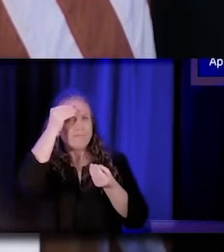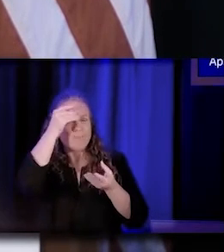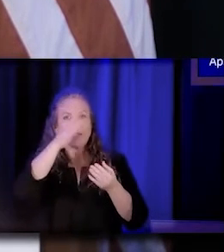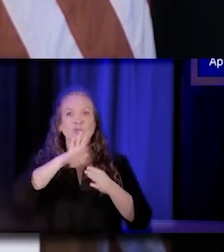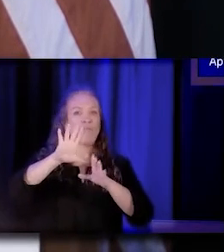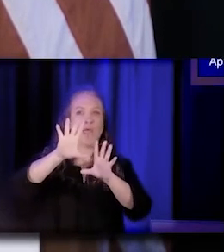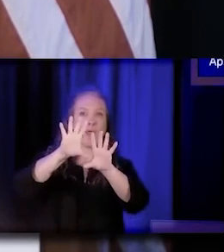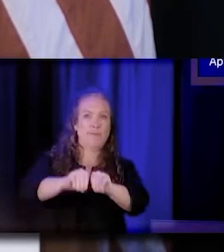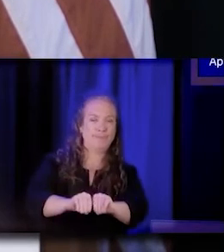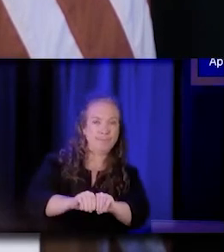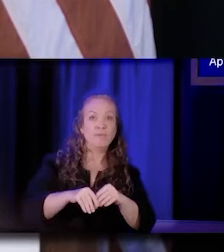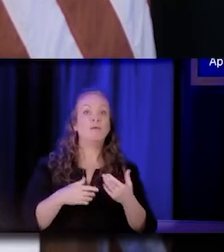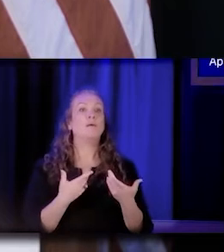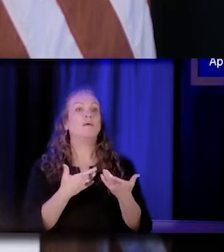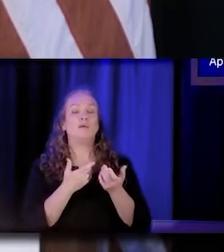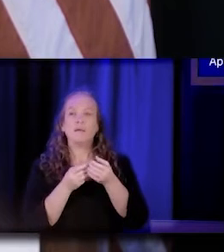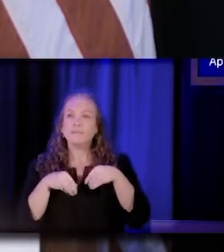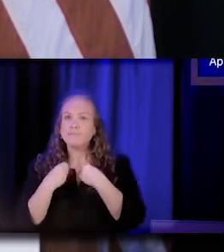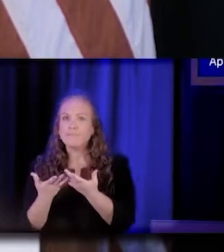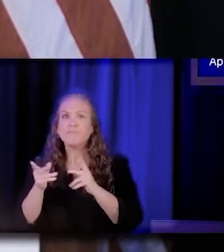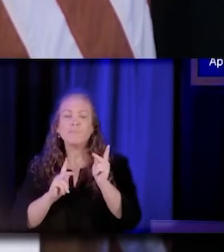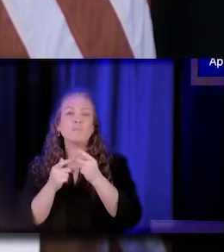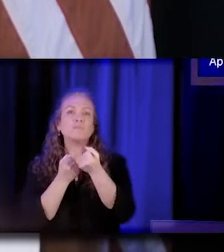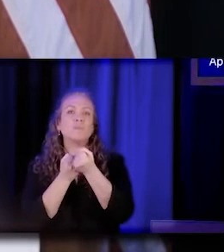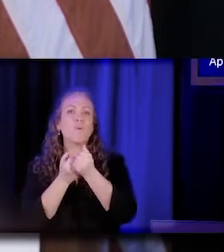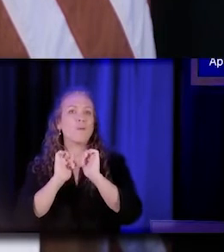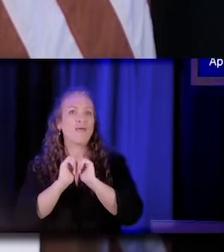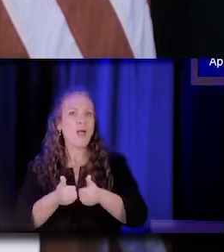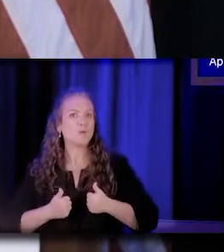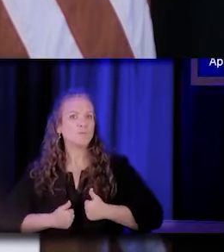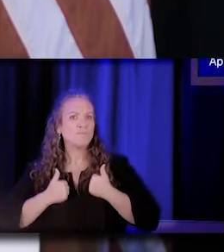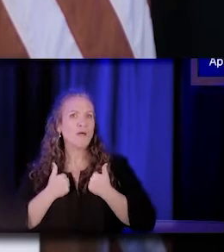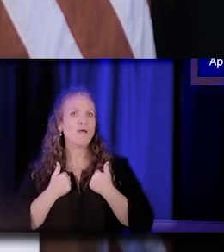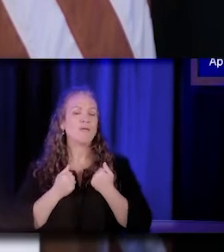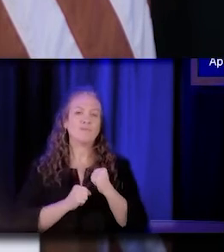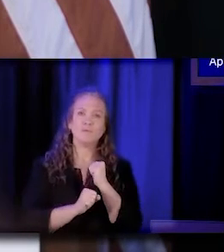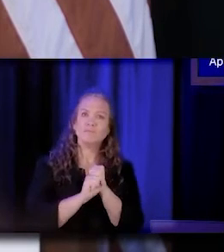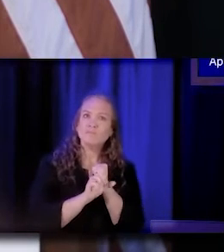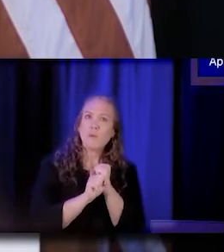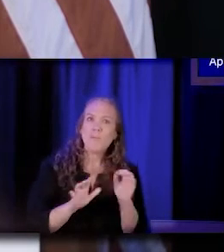to the supports they needed to survive, they promoted vaccinations and they helped save lives.